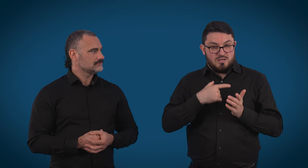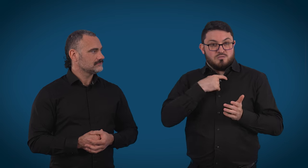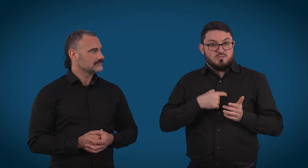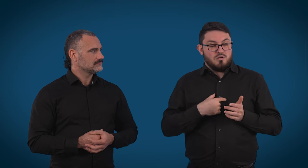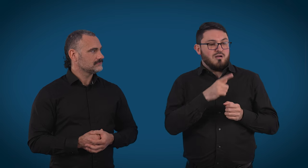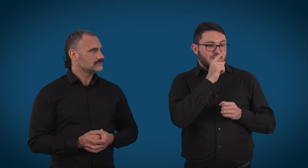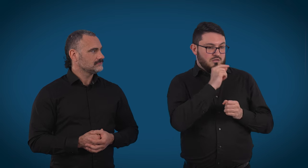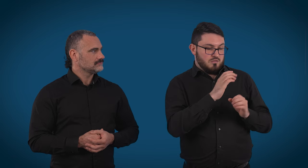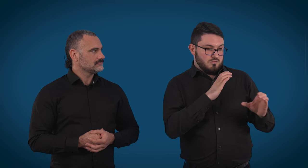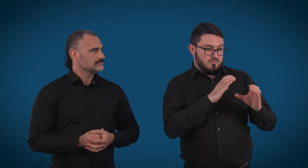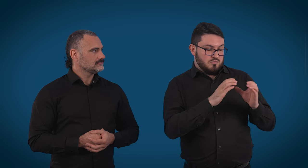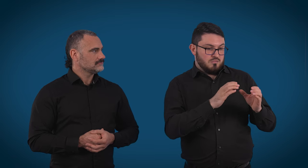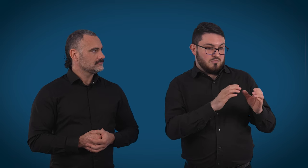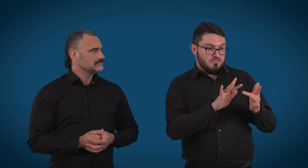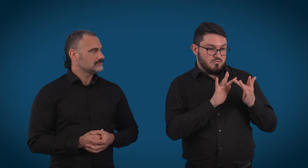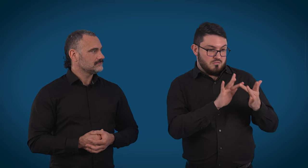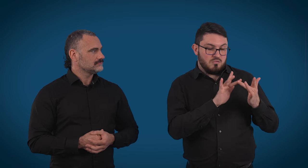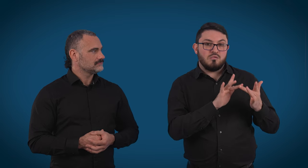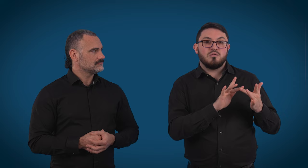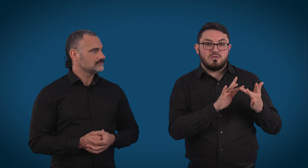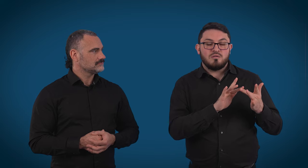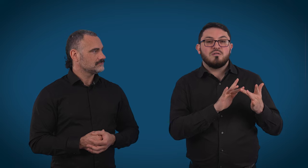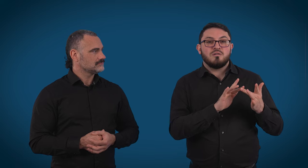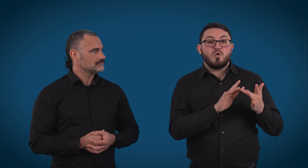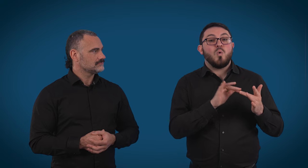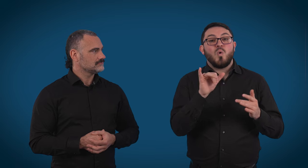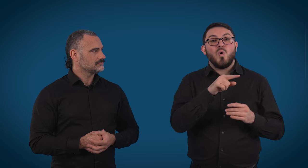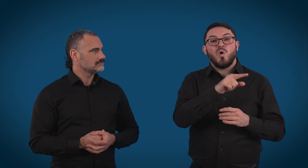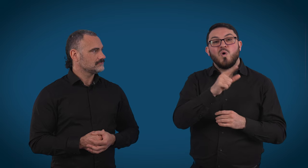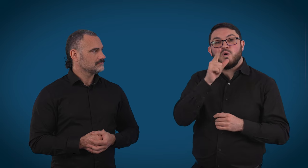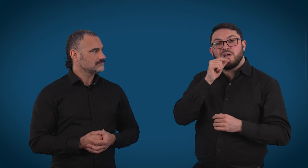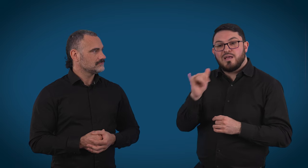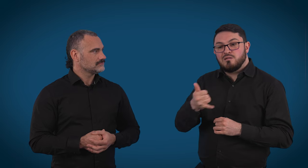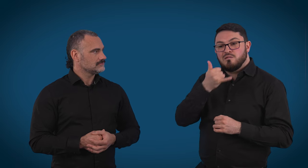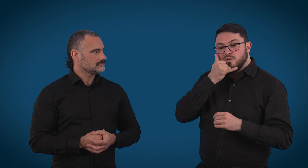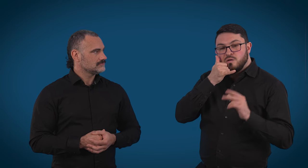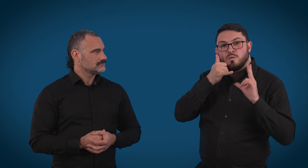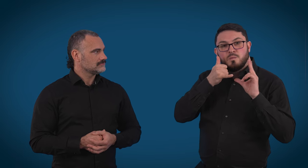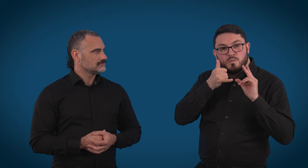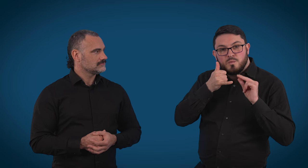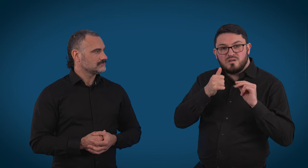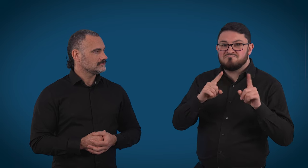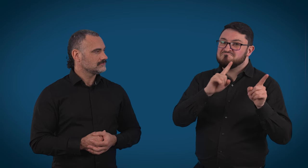also the relay officers to communicate with each other. And they can also speak into a phone. There